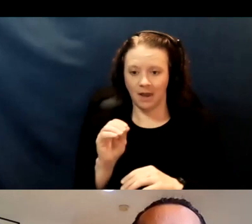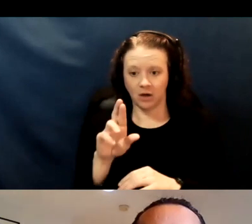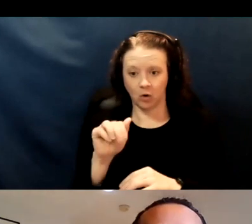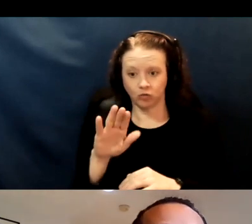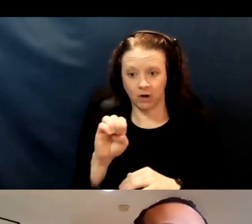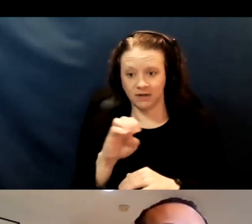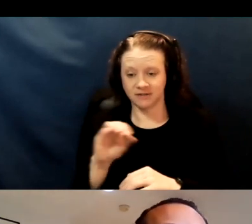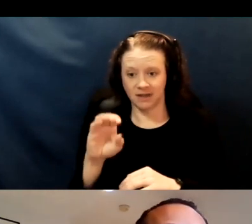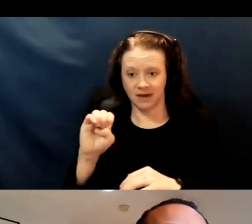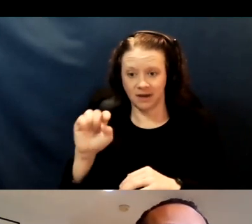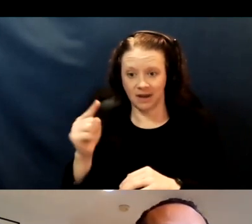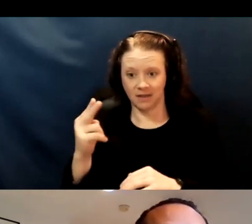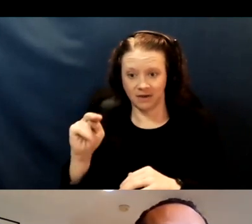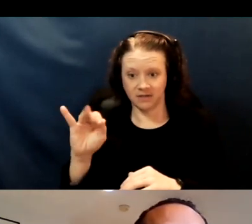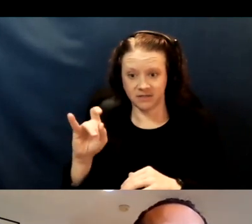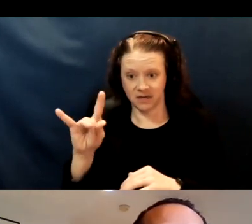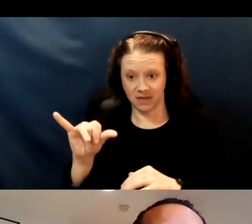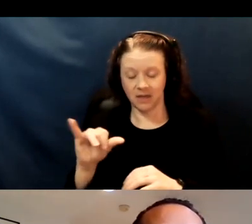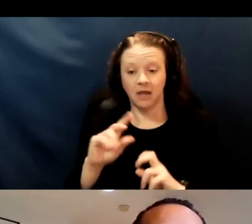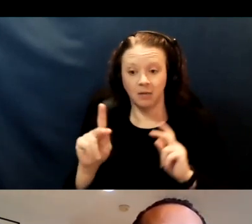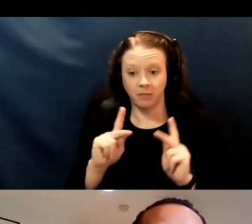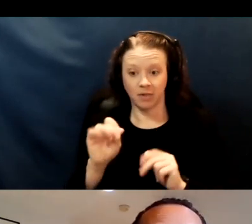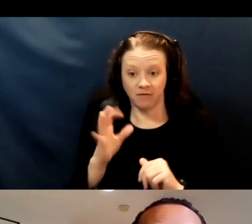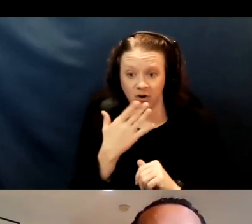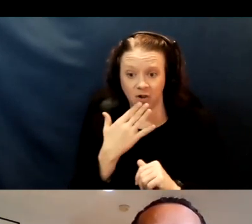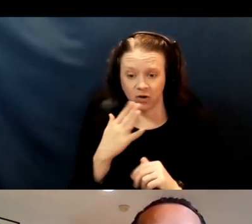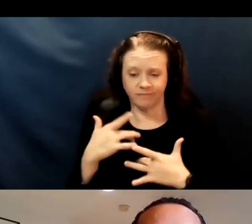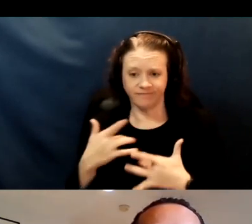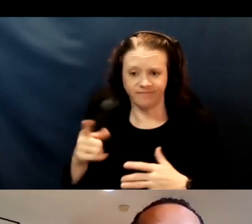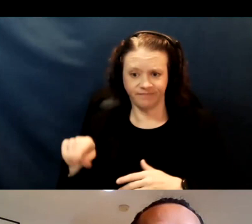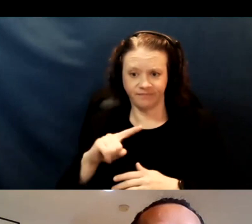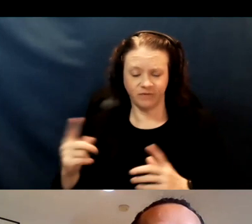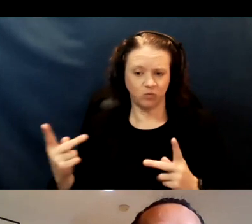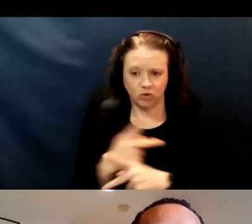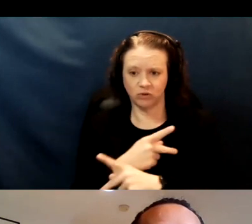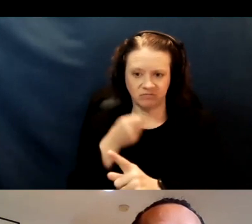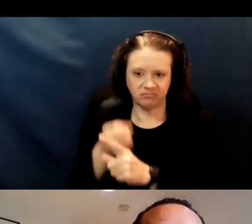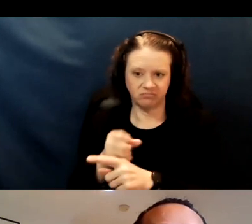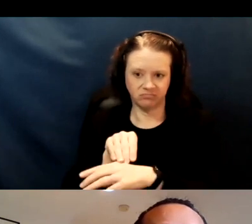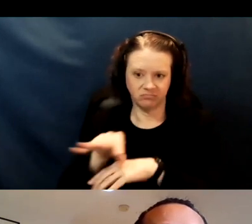have been more greatly devastated by the pandemic than others.